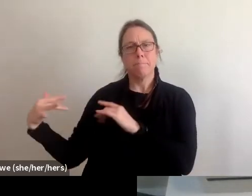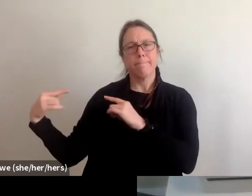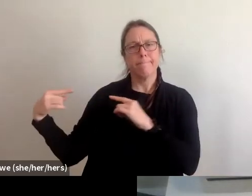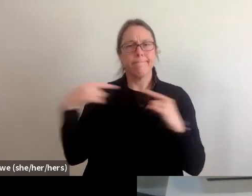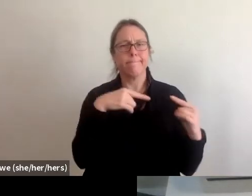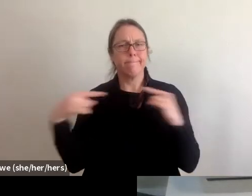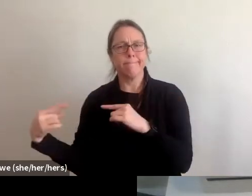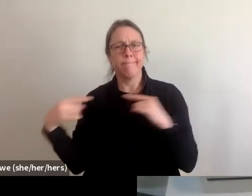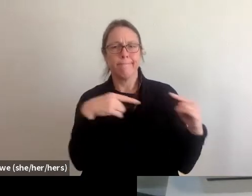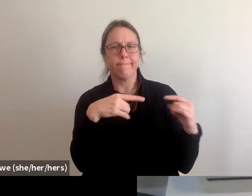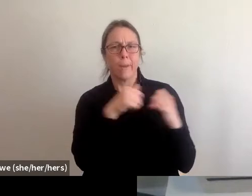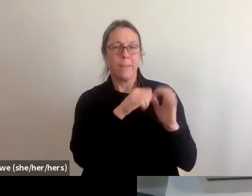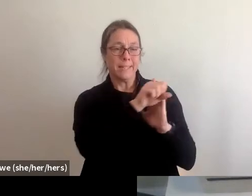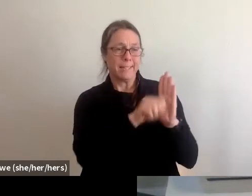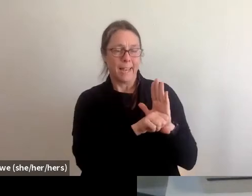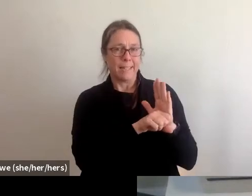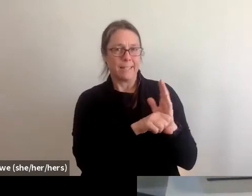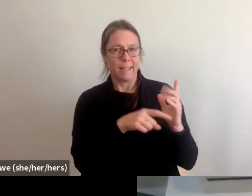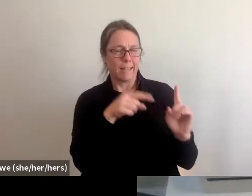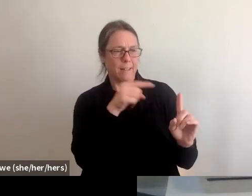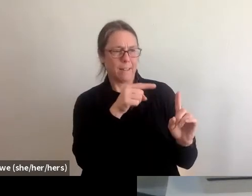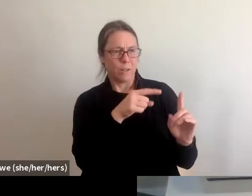on housing recovery, and neither one of them wants to do it.